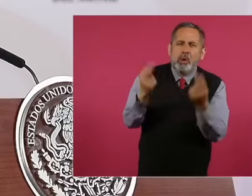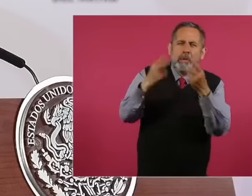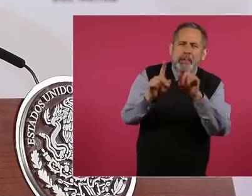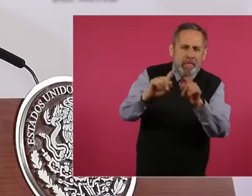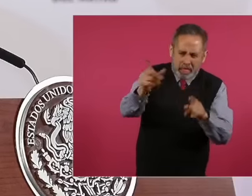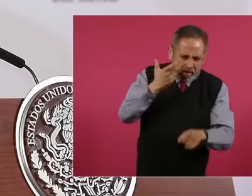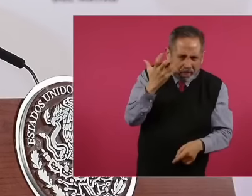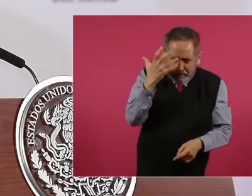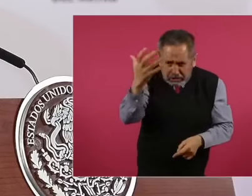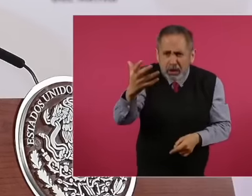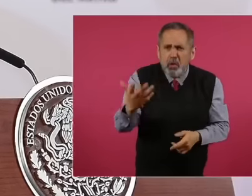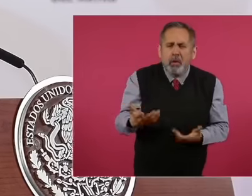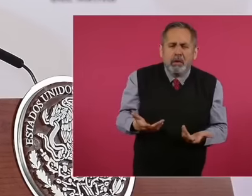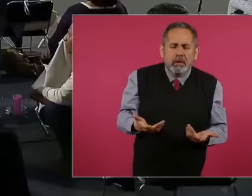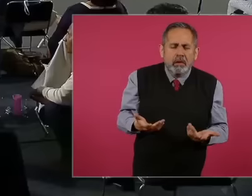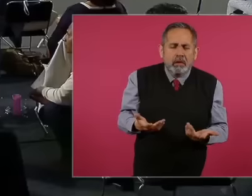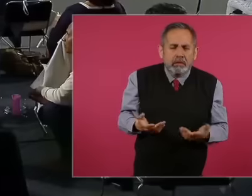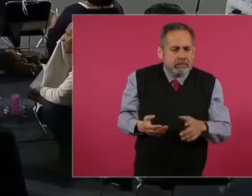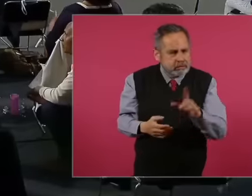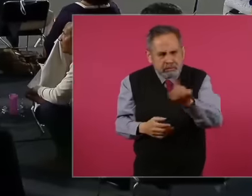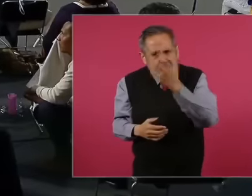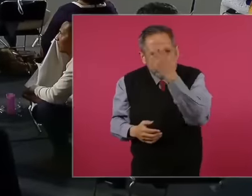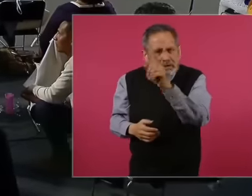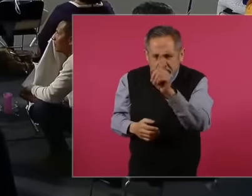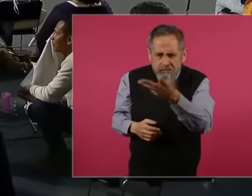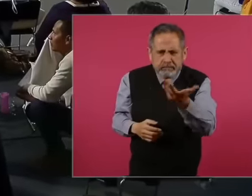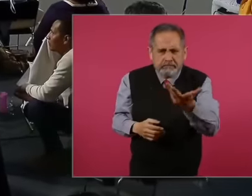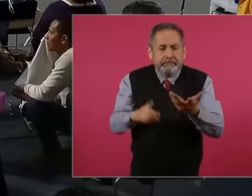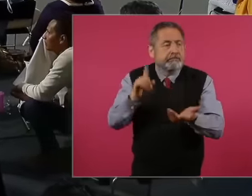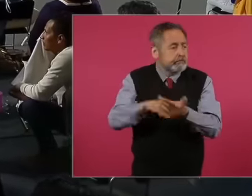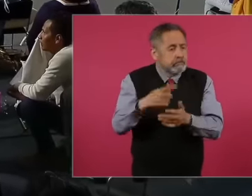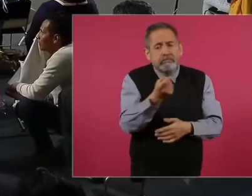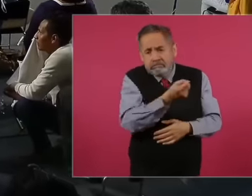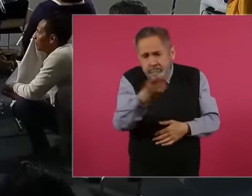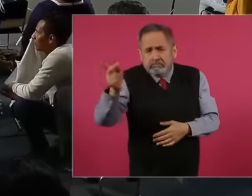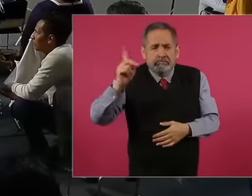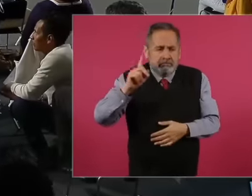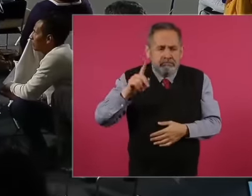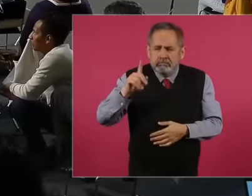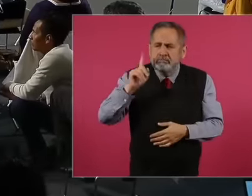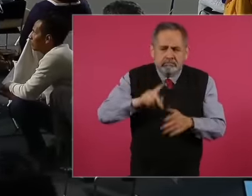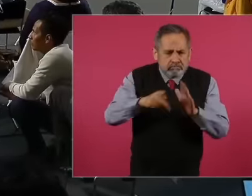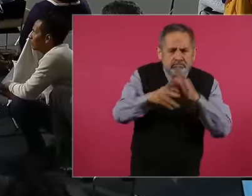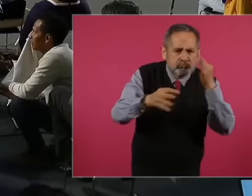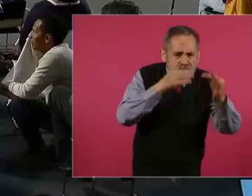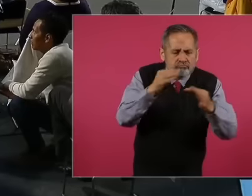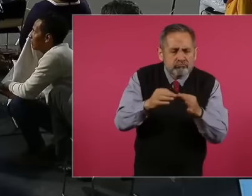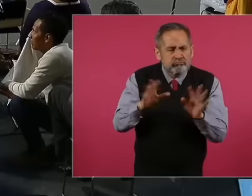it's not a joke because there really is independent journalism and there is alternative journalism there are